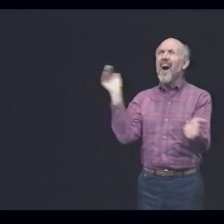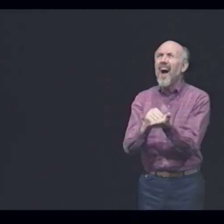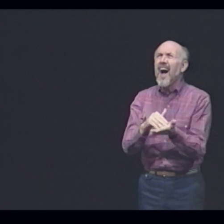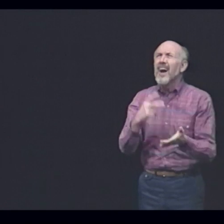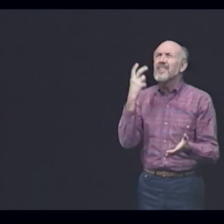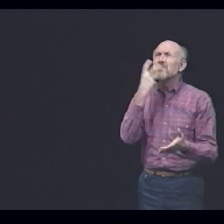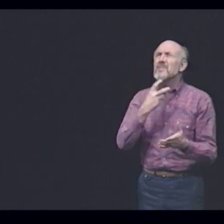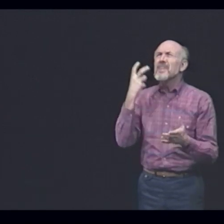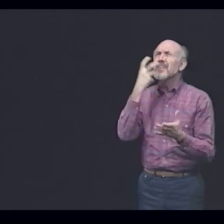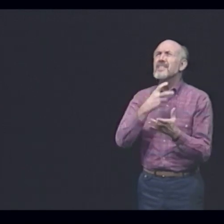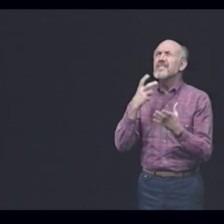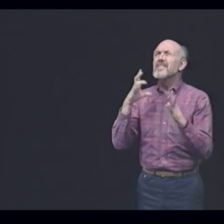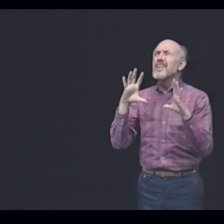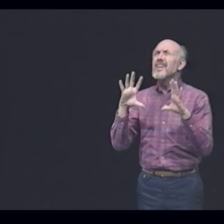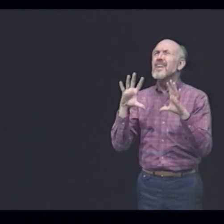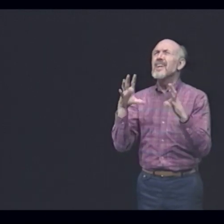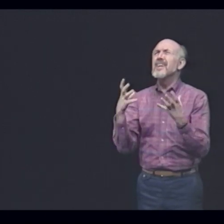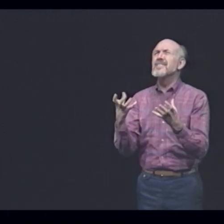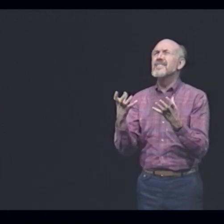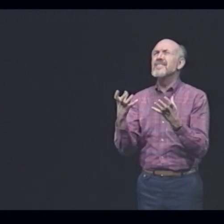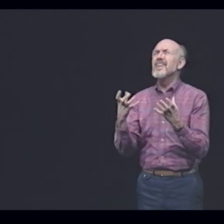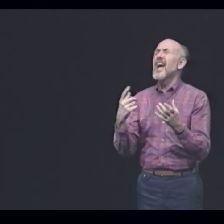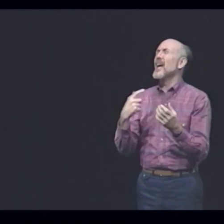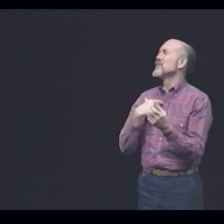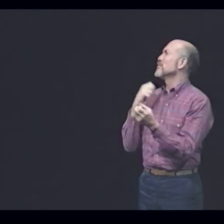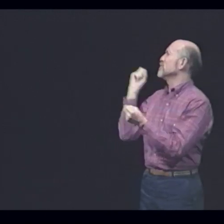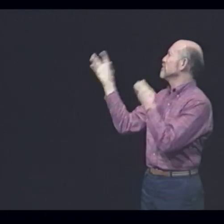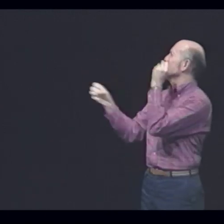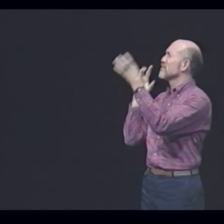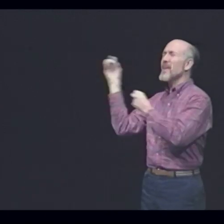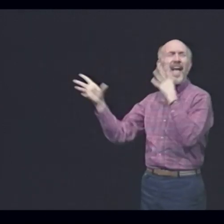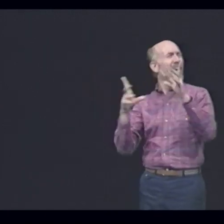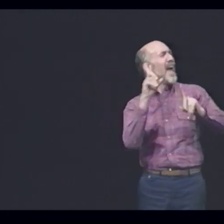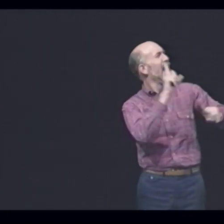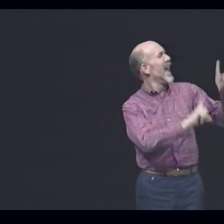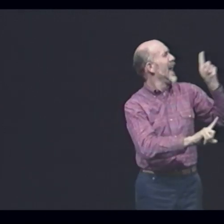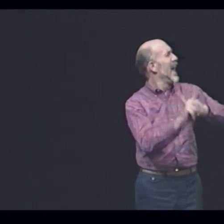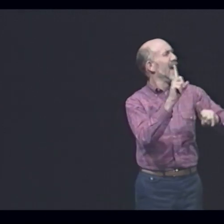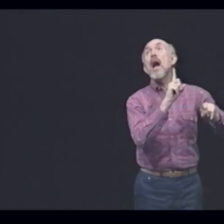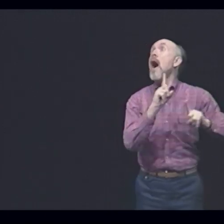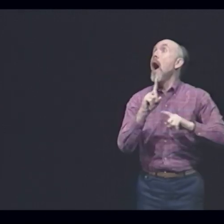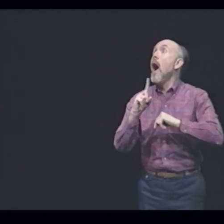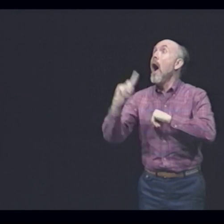Again? A speech lesson? I talked in signs!